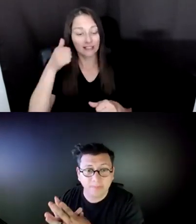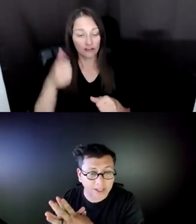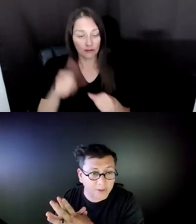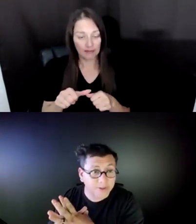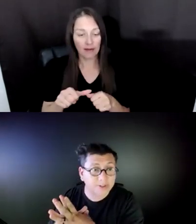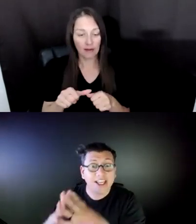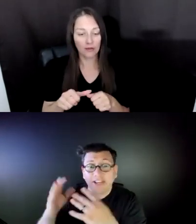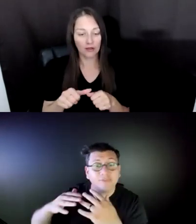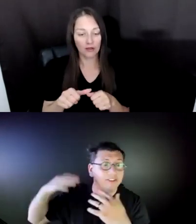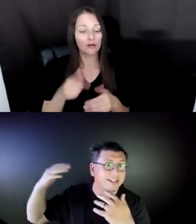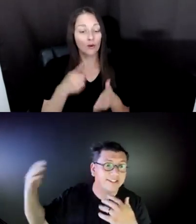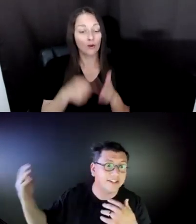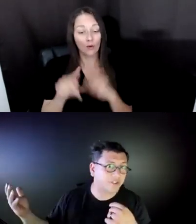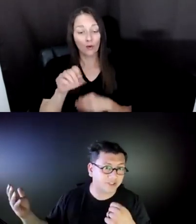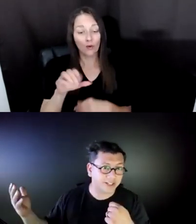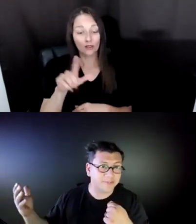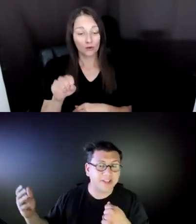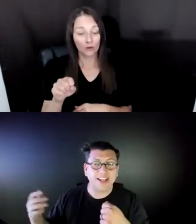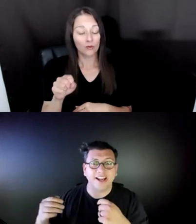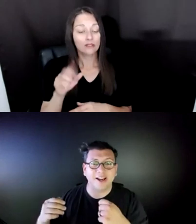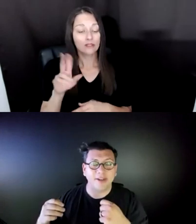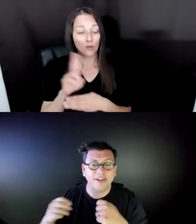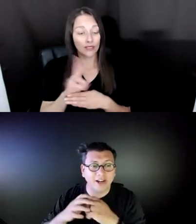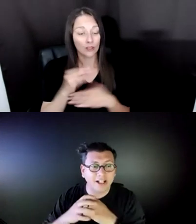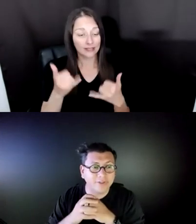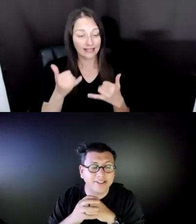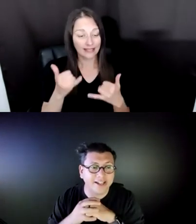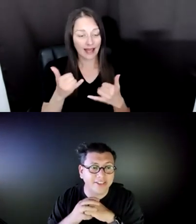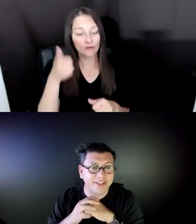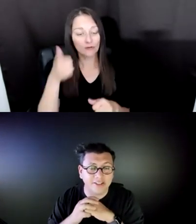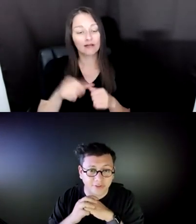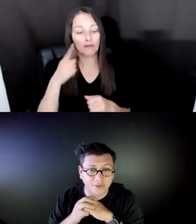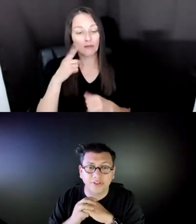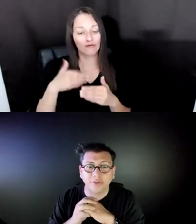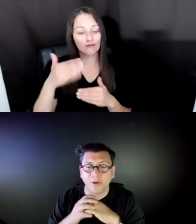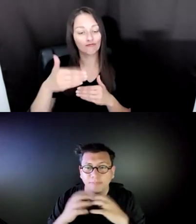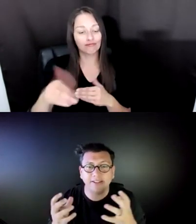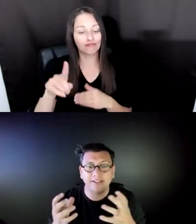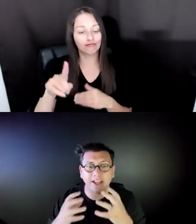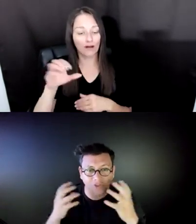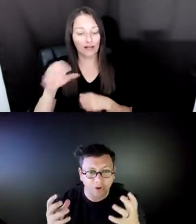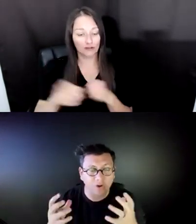USE EVEN FOR THE NEXT CENTURY. AND WHILE DOING THAT I THINK THE INSTITUTION COMPLETELY ENJOY